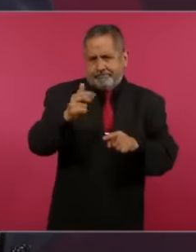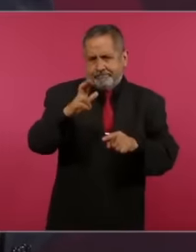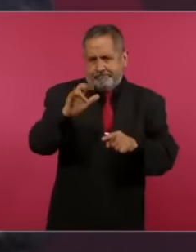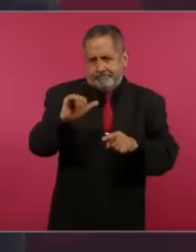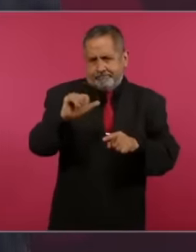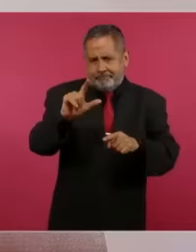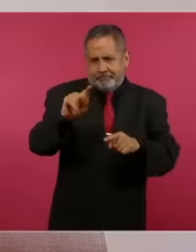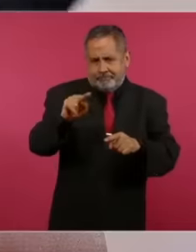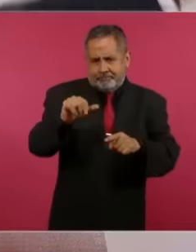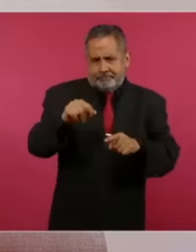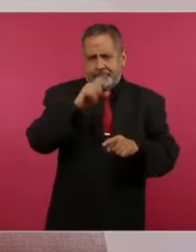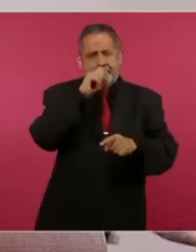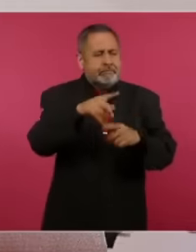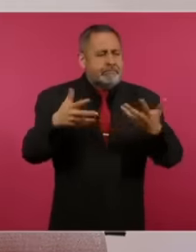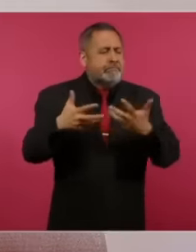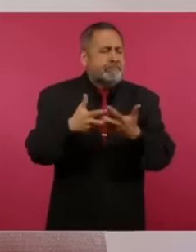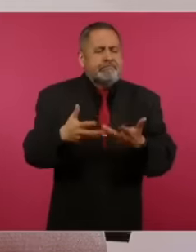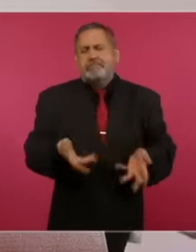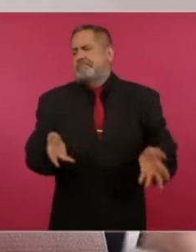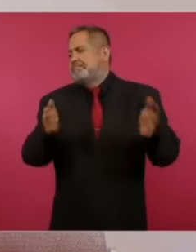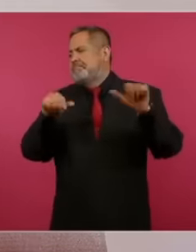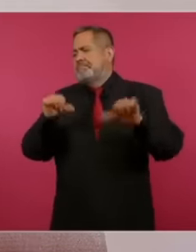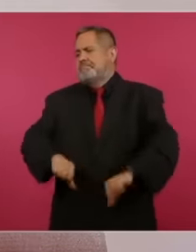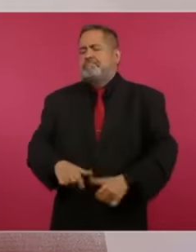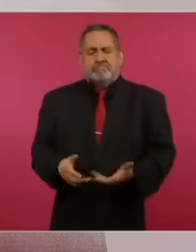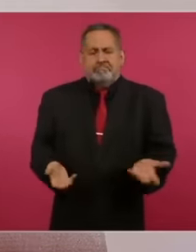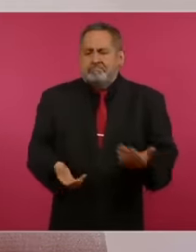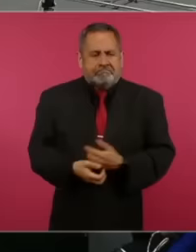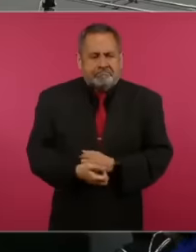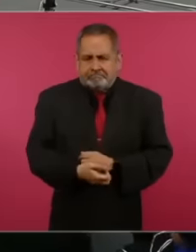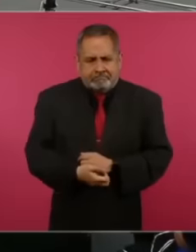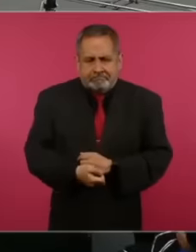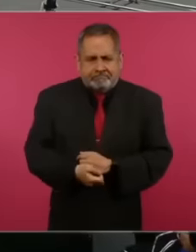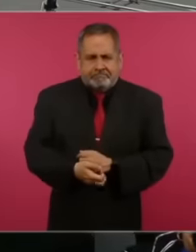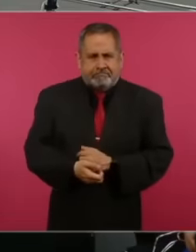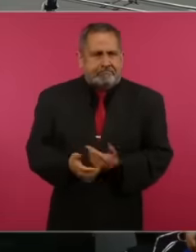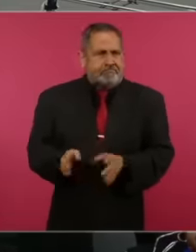Luna what hope